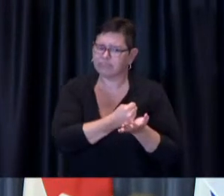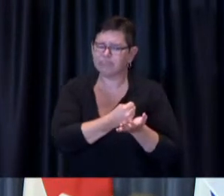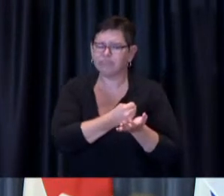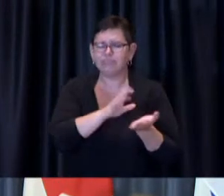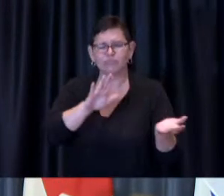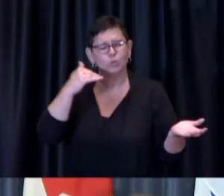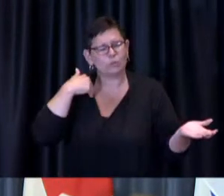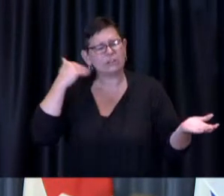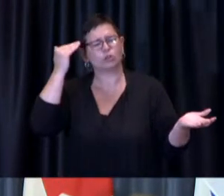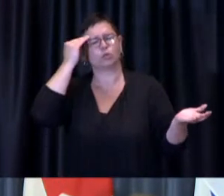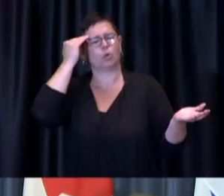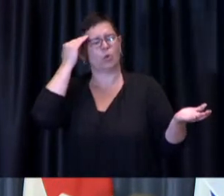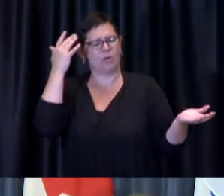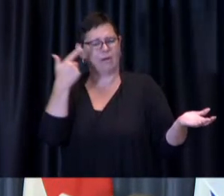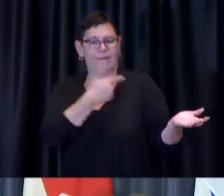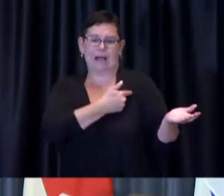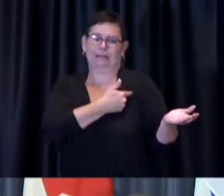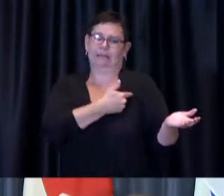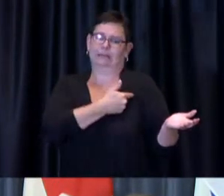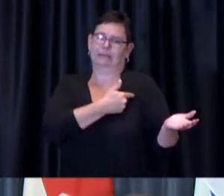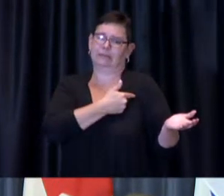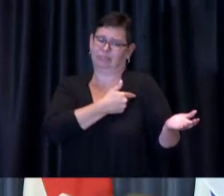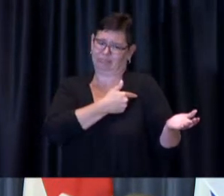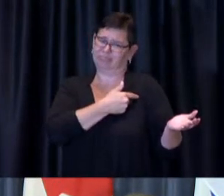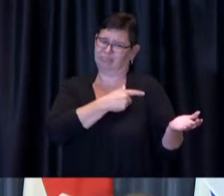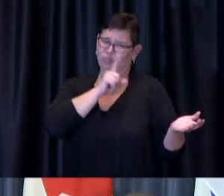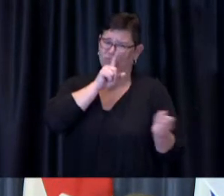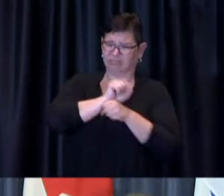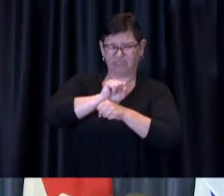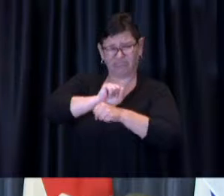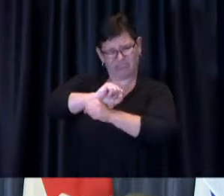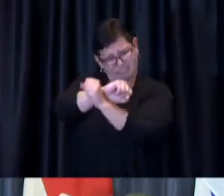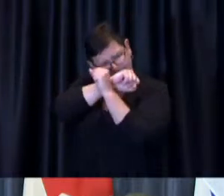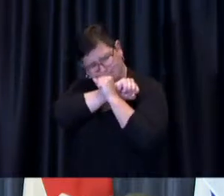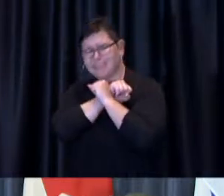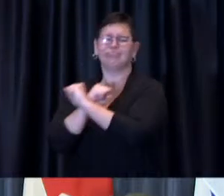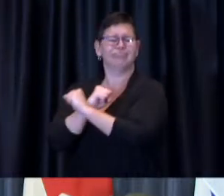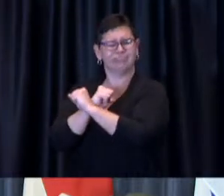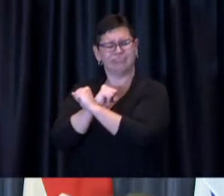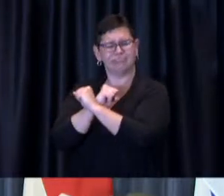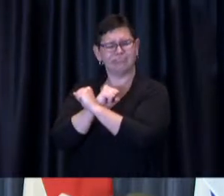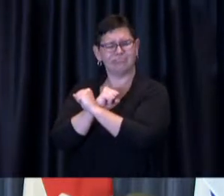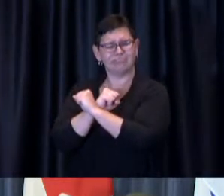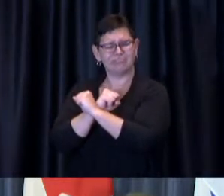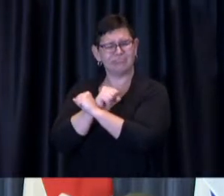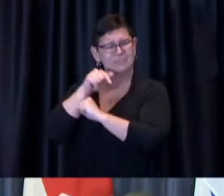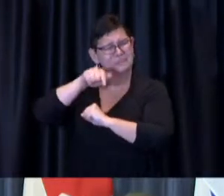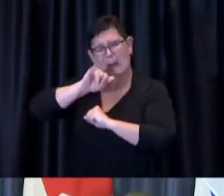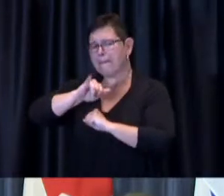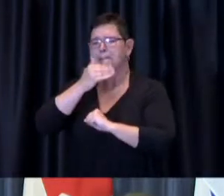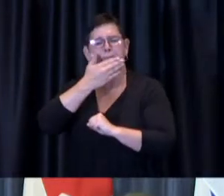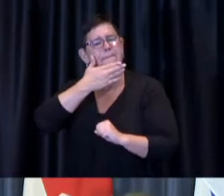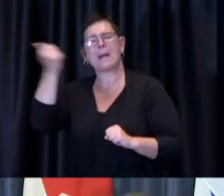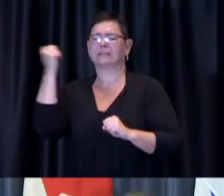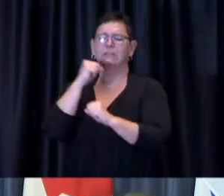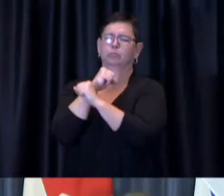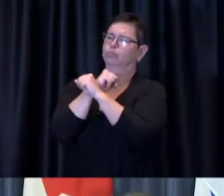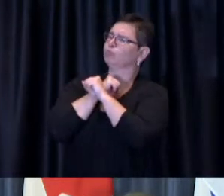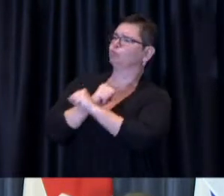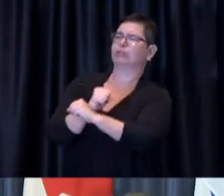offers really strong protection it is the best uh protection that we have available to us of course